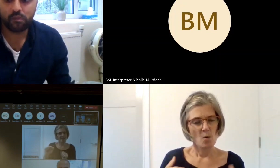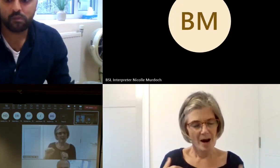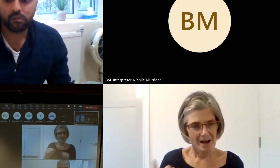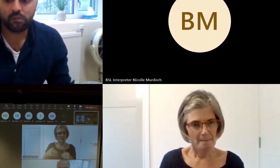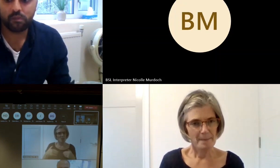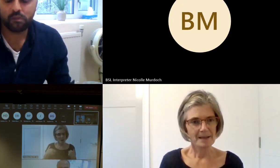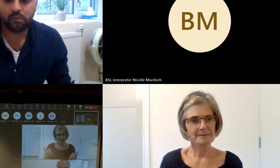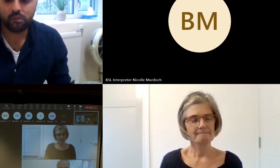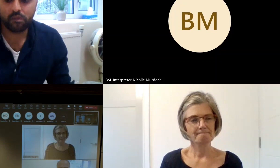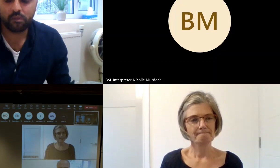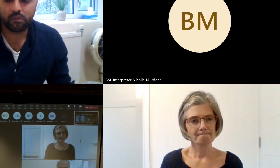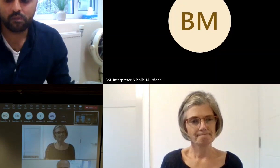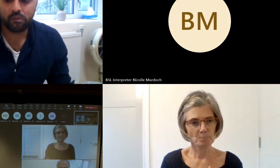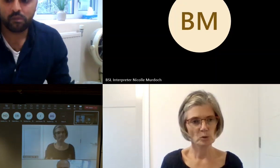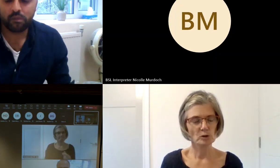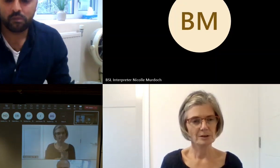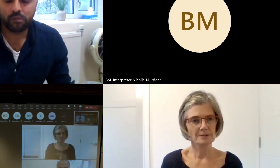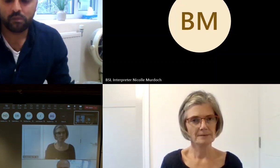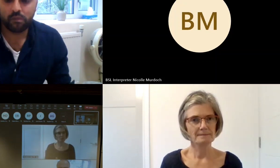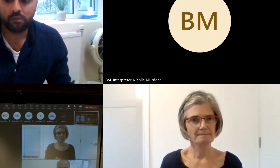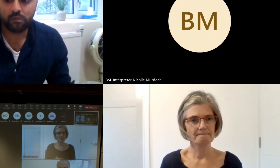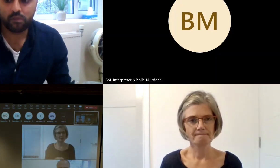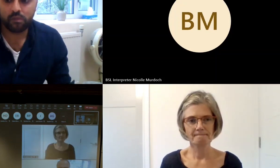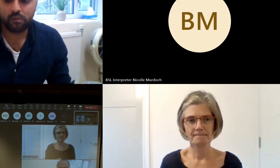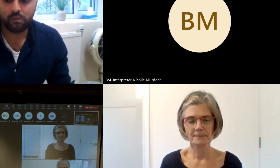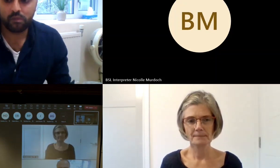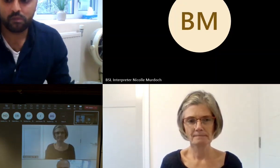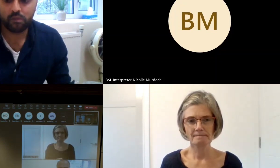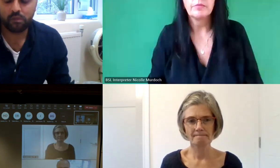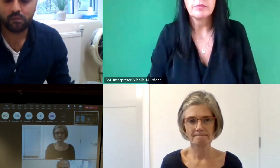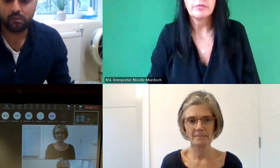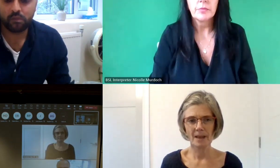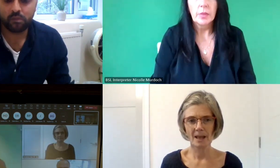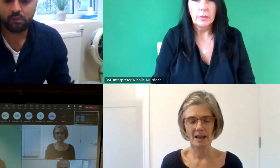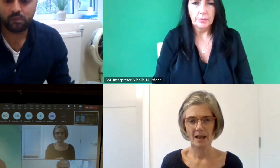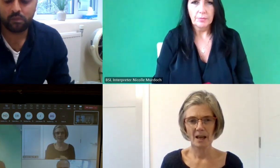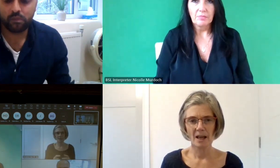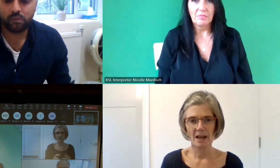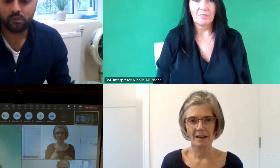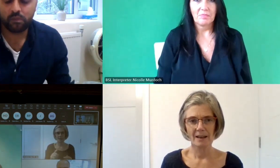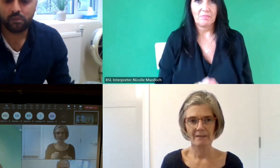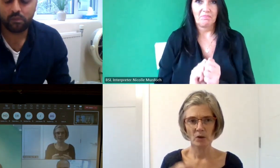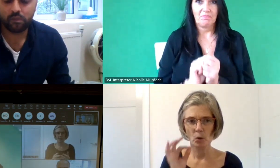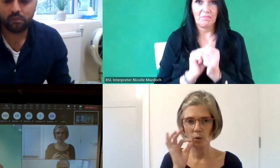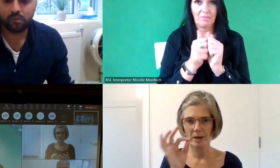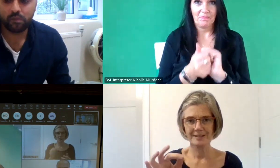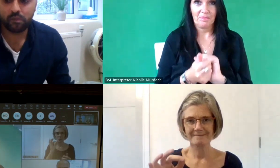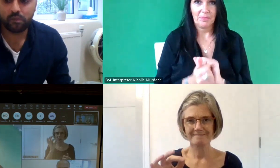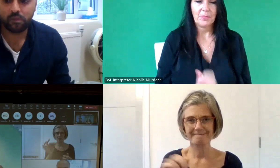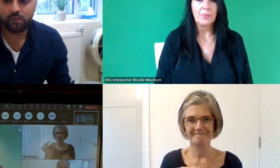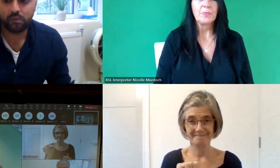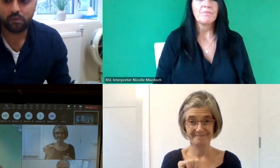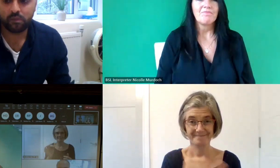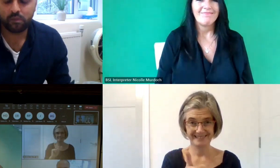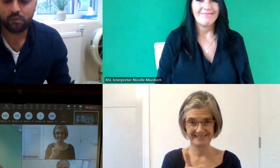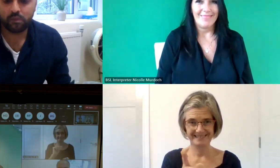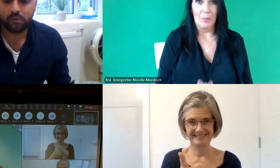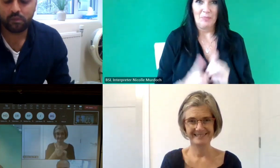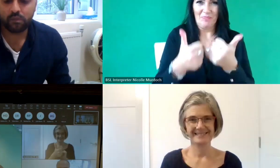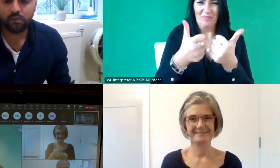on to another question now to to John um there are many competing priorities in a in society